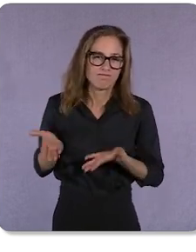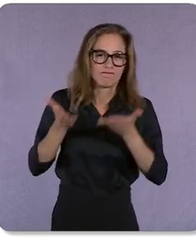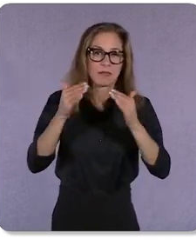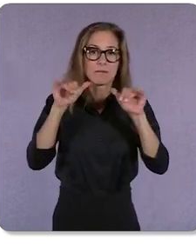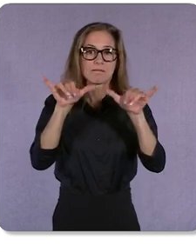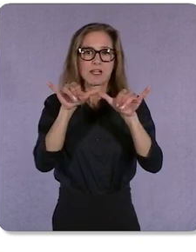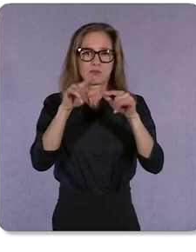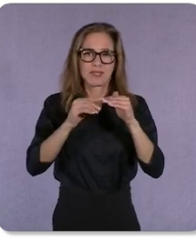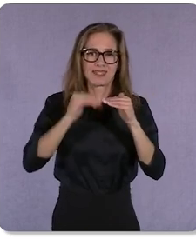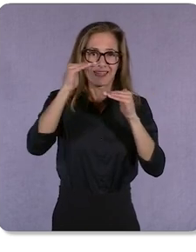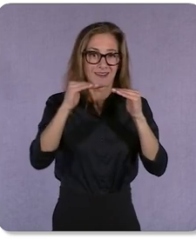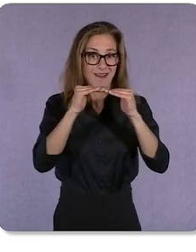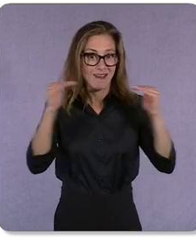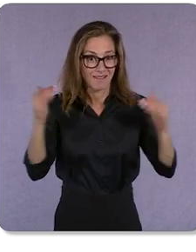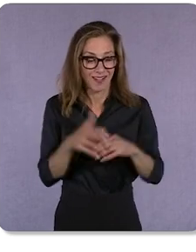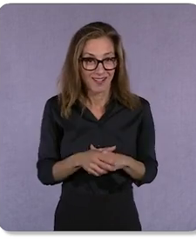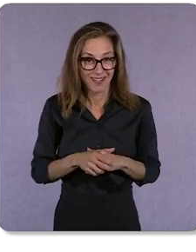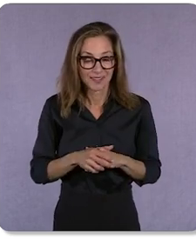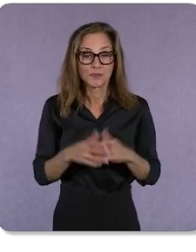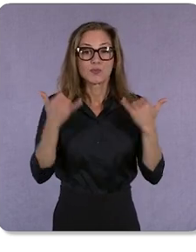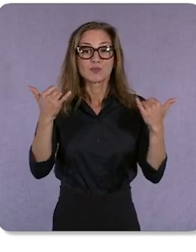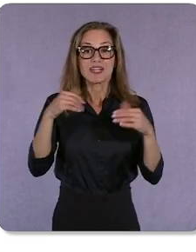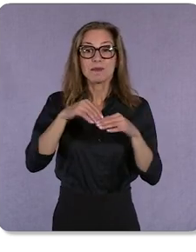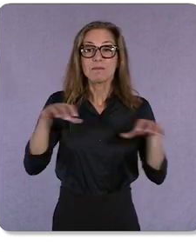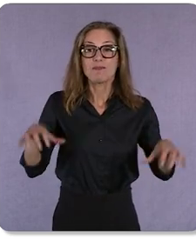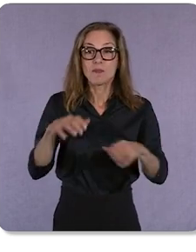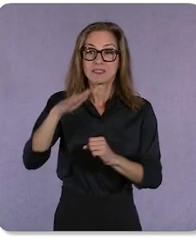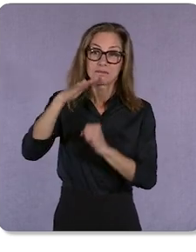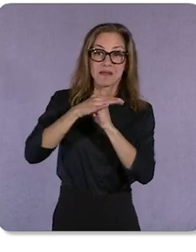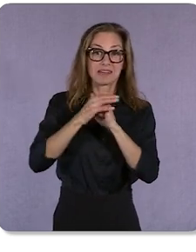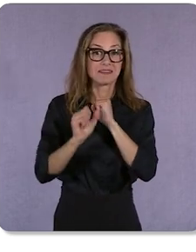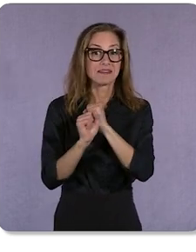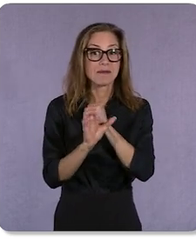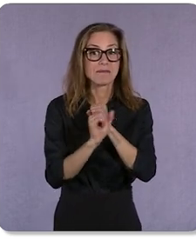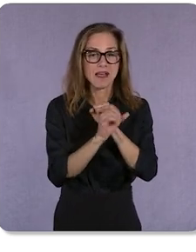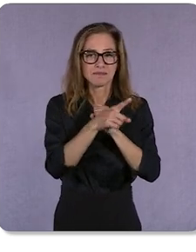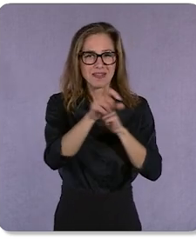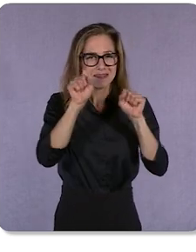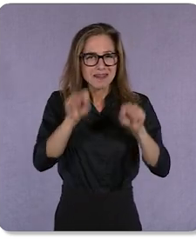Today... in Performance Max campaigns, you can measure and optimize store visits and local